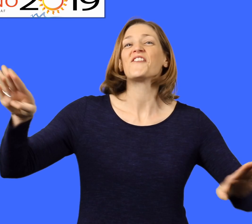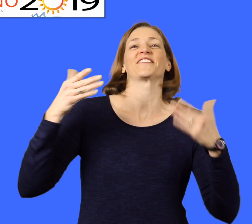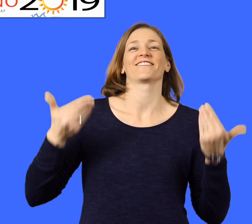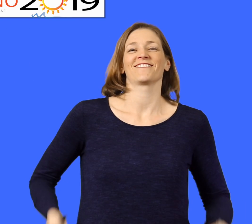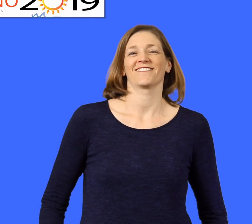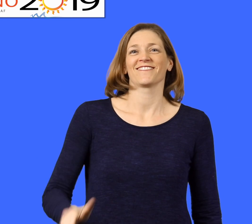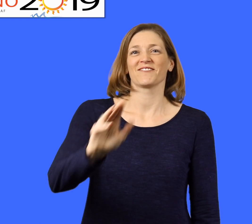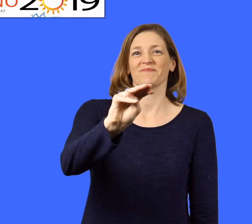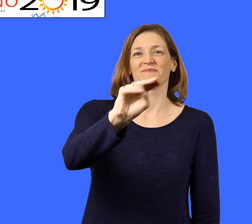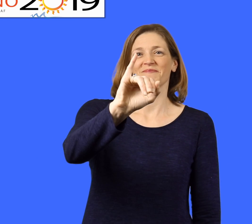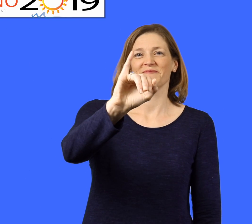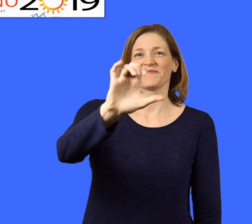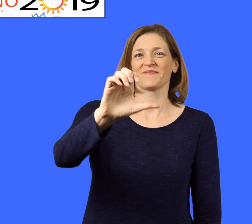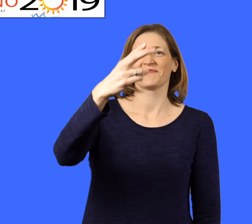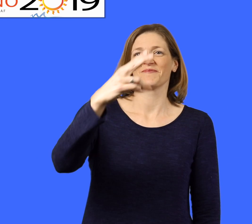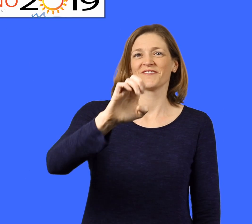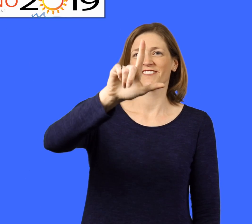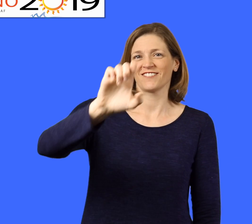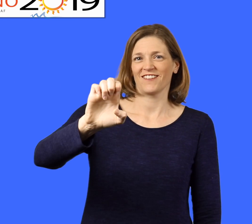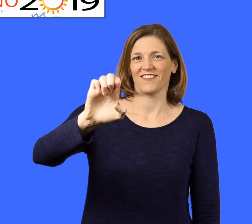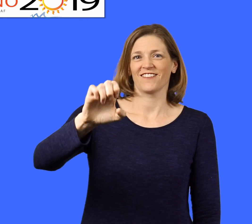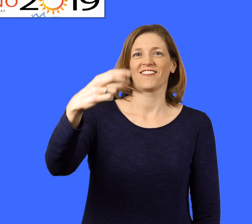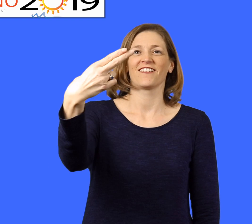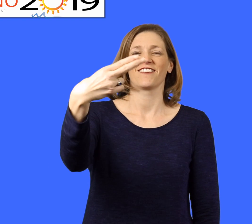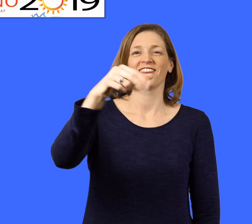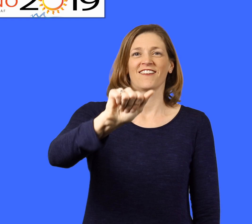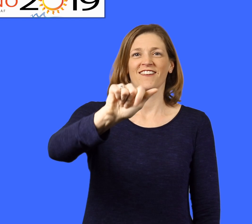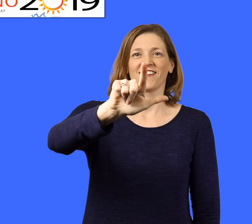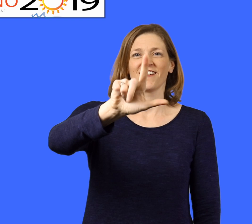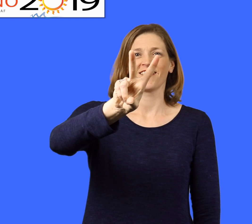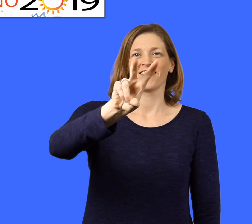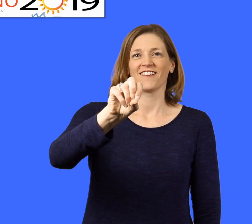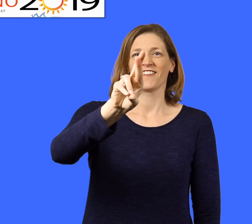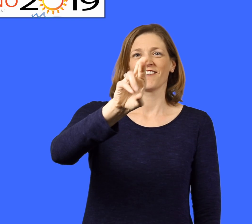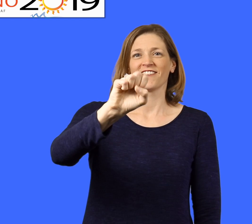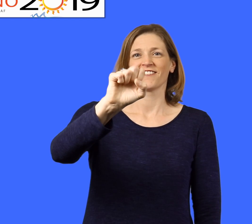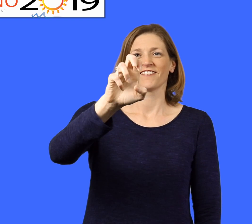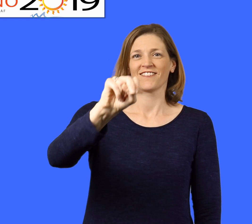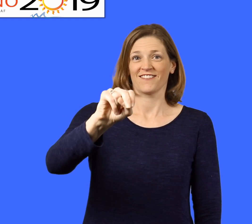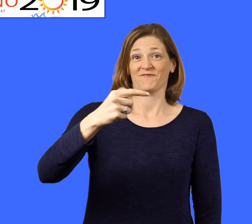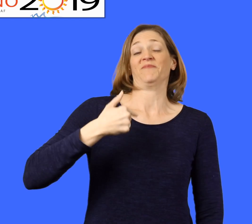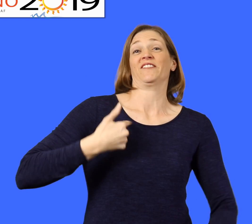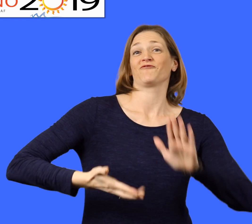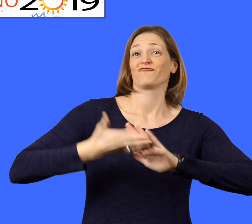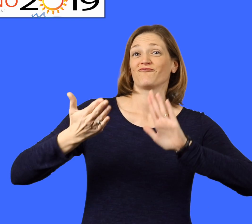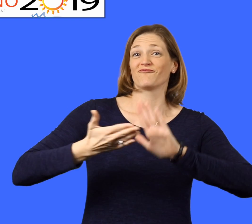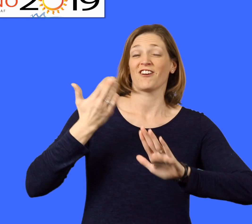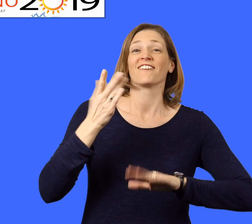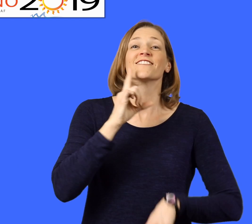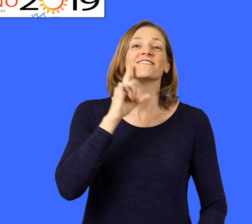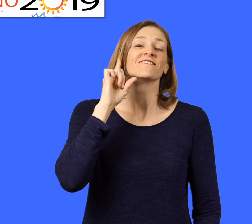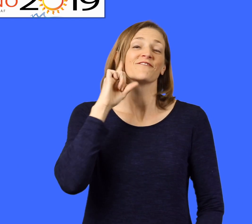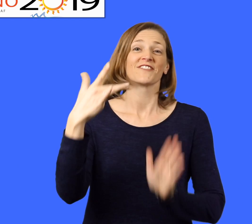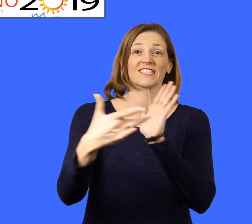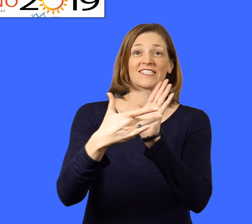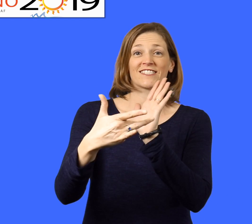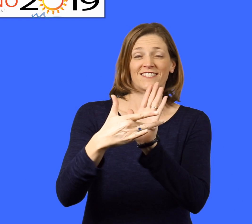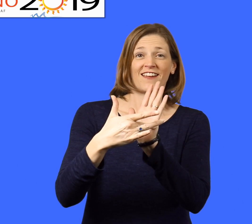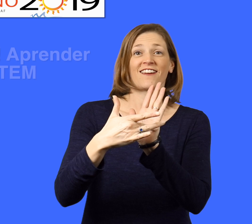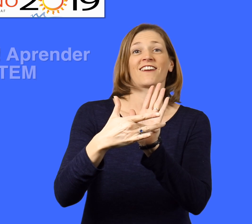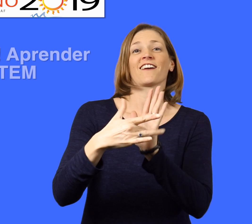Hello. I'm Michelle Halvorsen, I run the DeafTEC